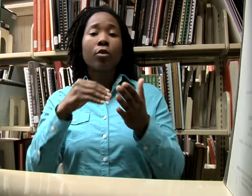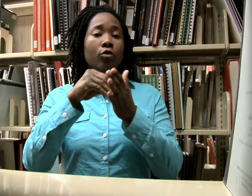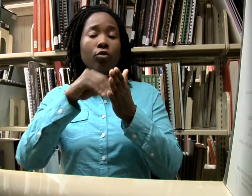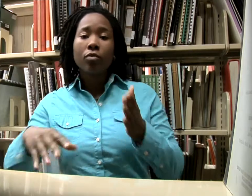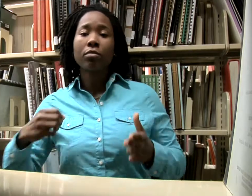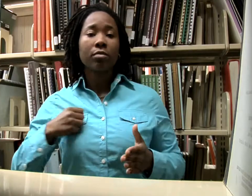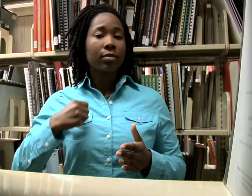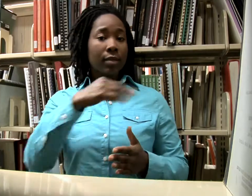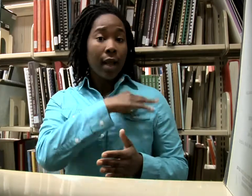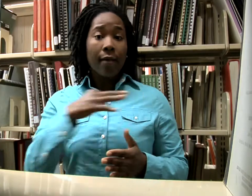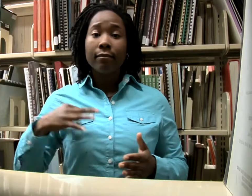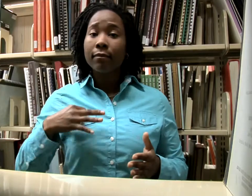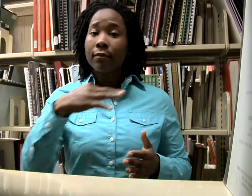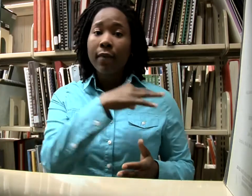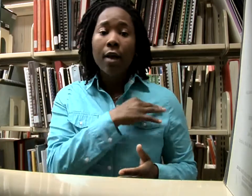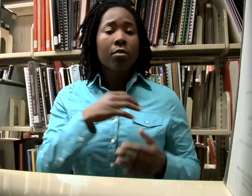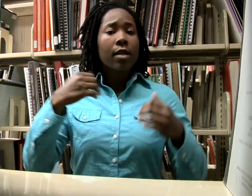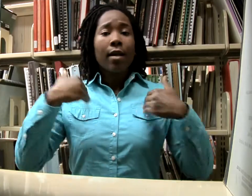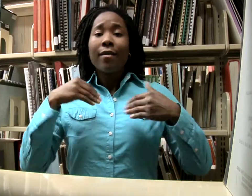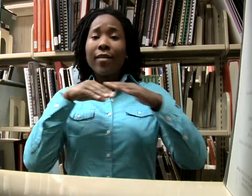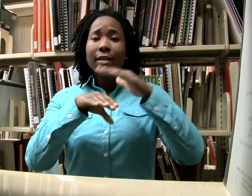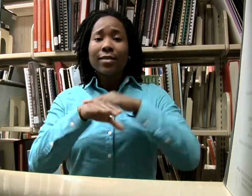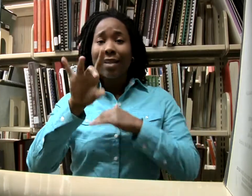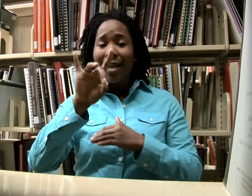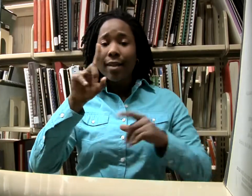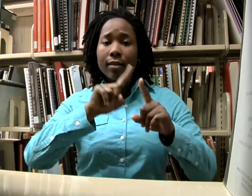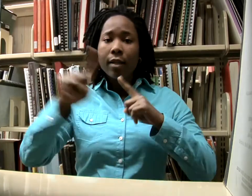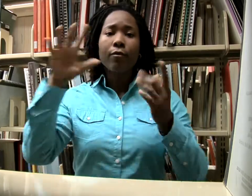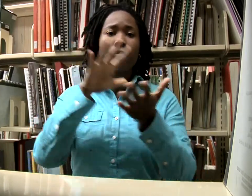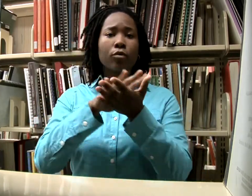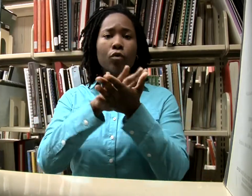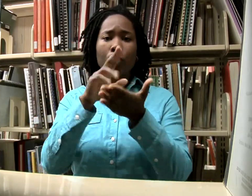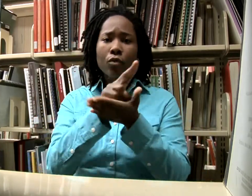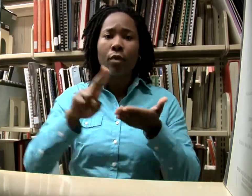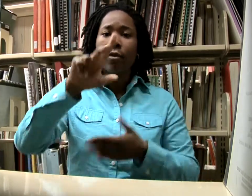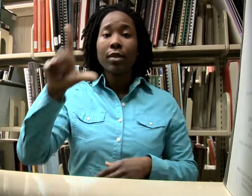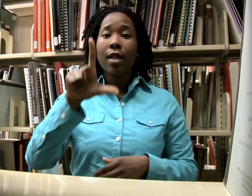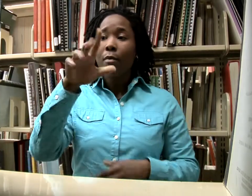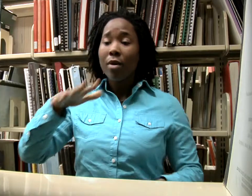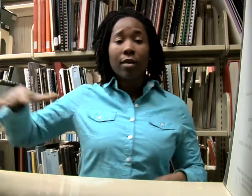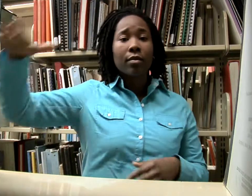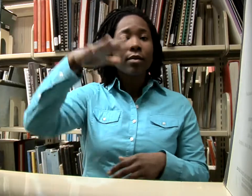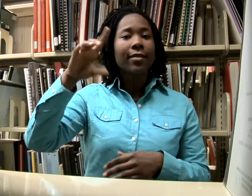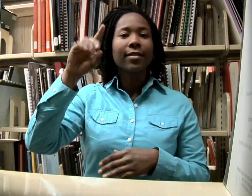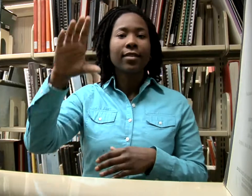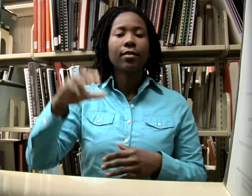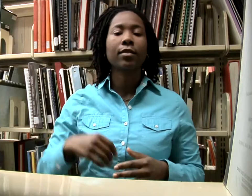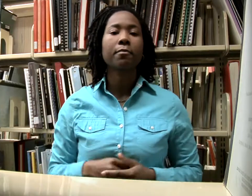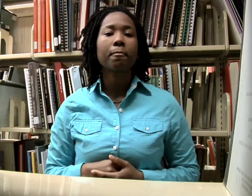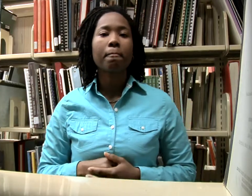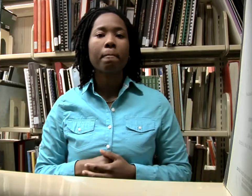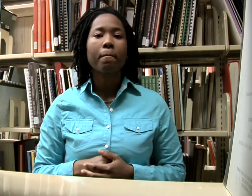As a student/staff/or faculty, anyone can check out a book from any of the schools in the consortium of 8 DC-area universities.